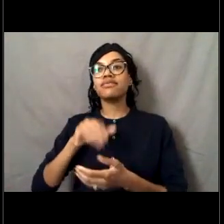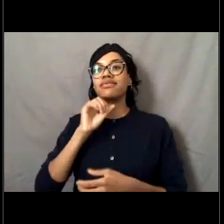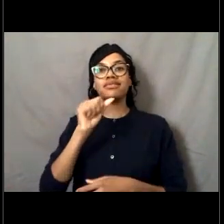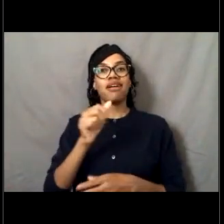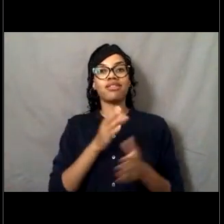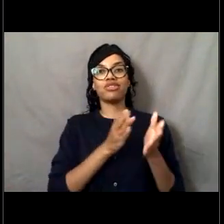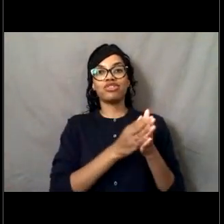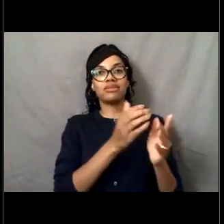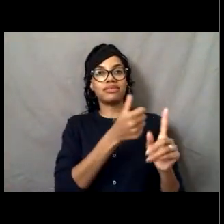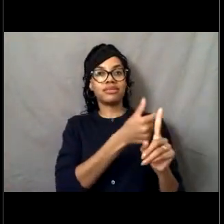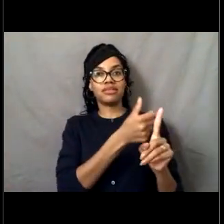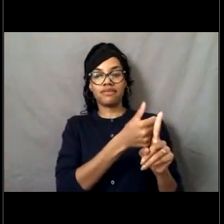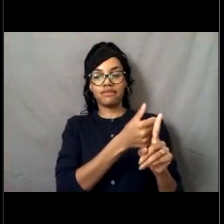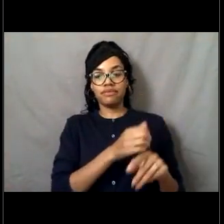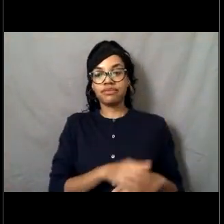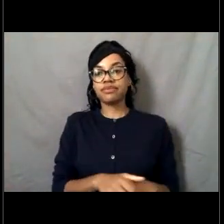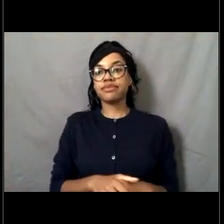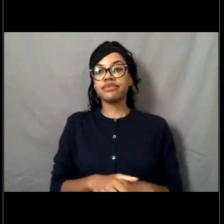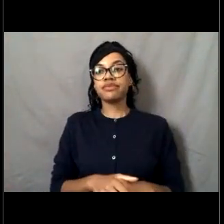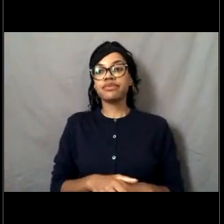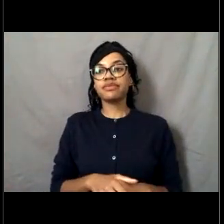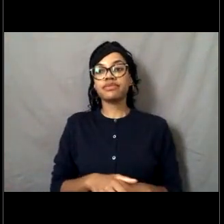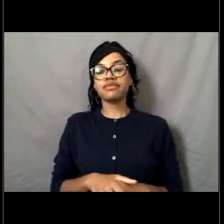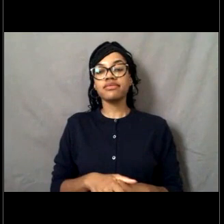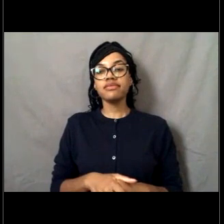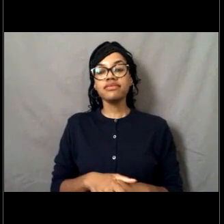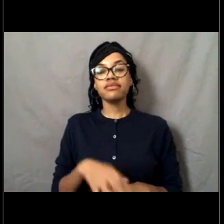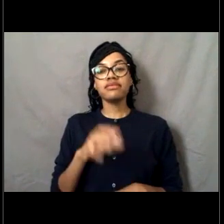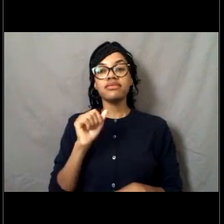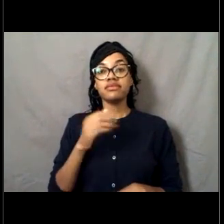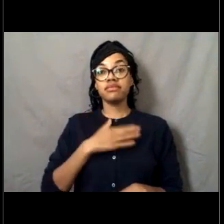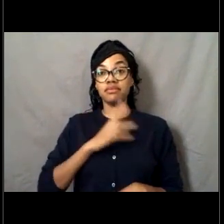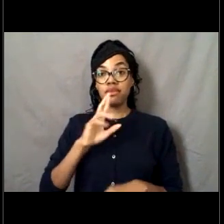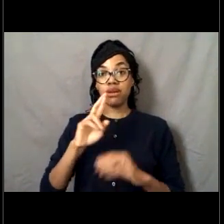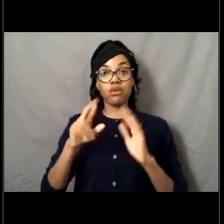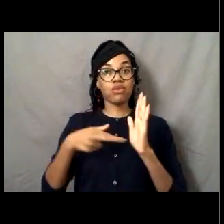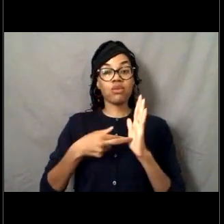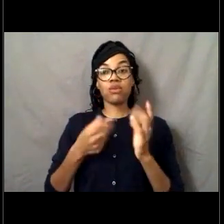And so my role was to basically oversee the safety program.